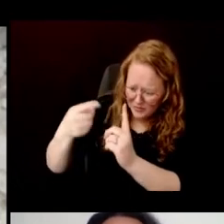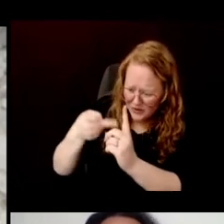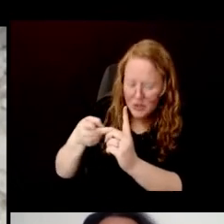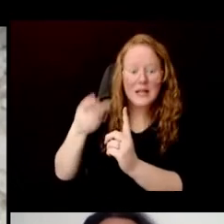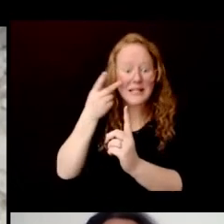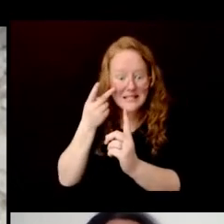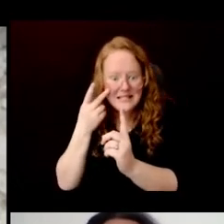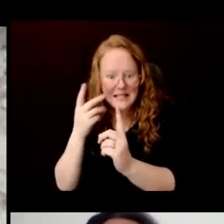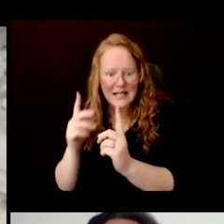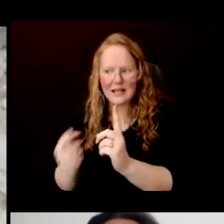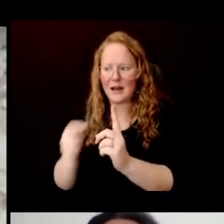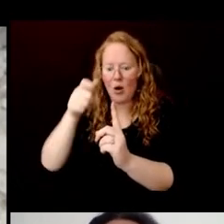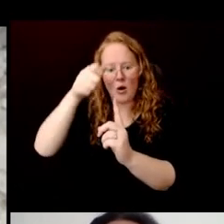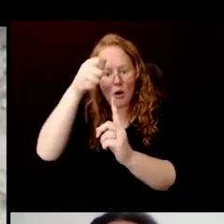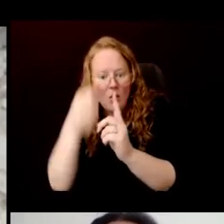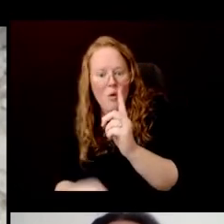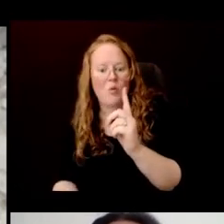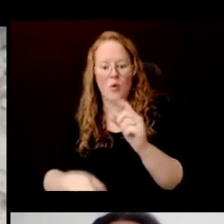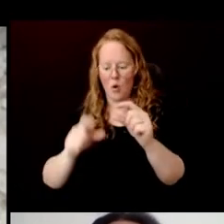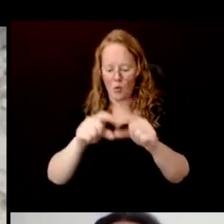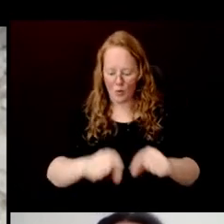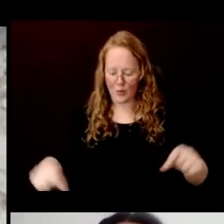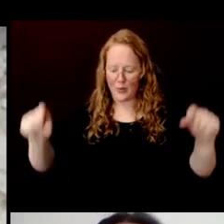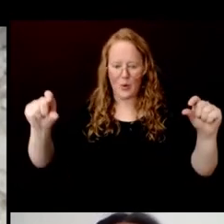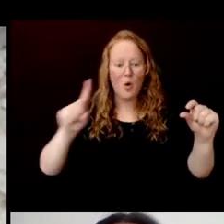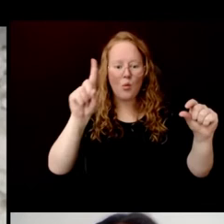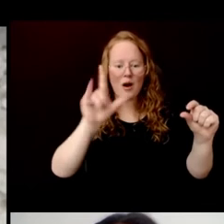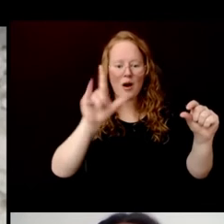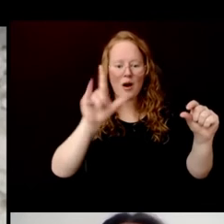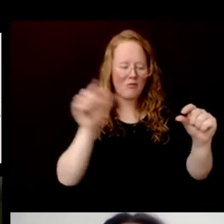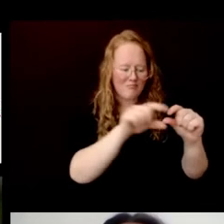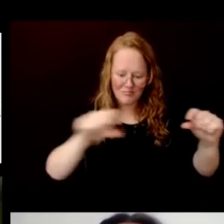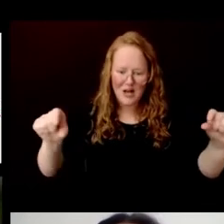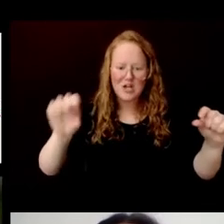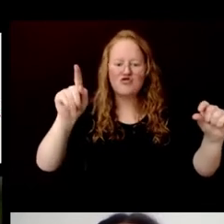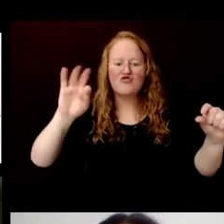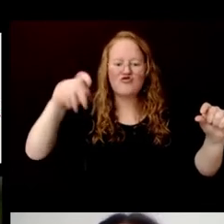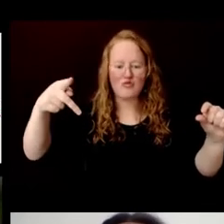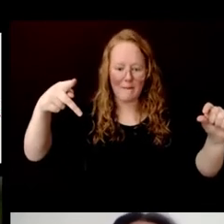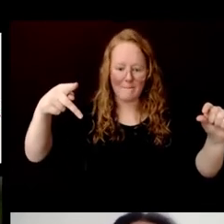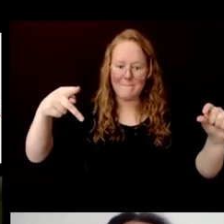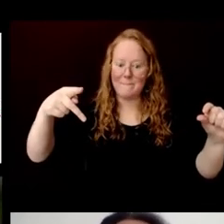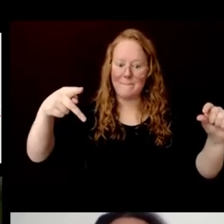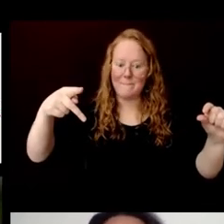This actually constitutes a group of related plants in the family the Thymelaeaceae.